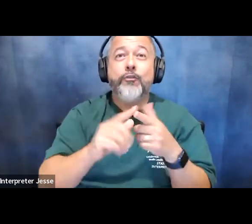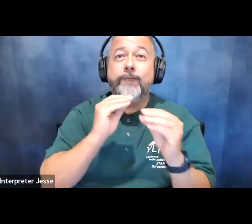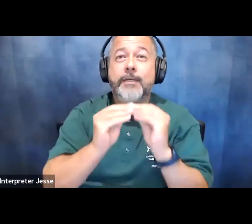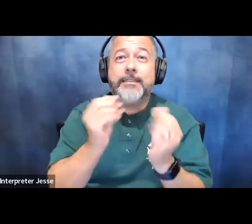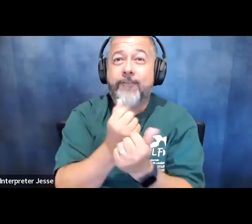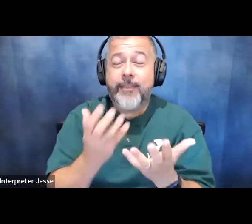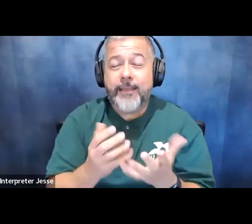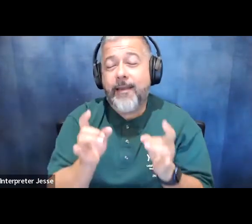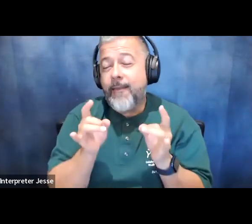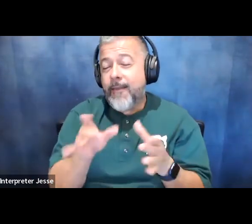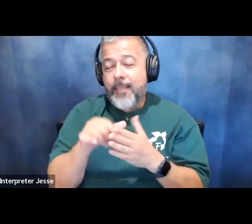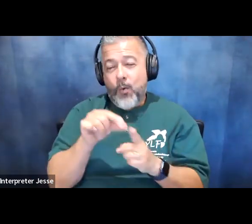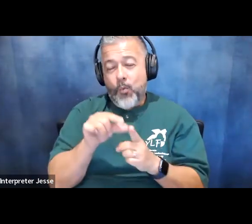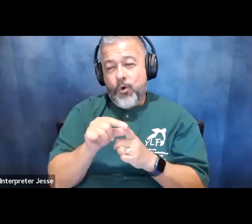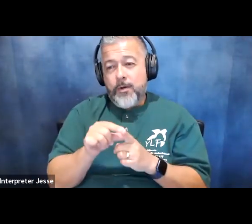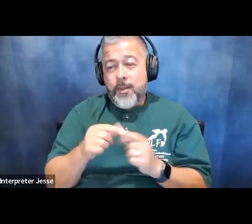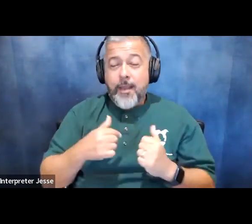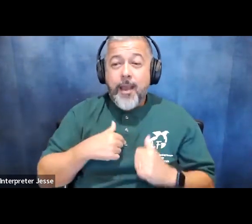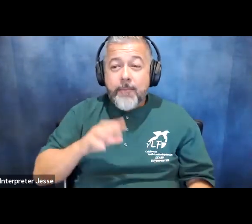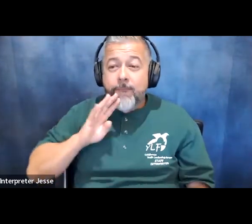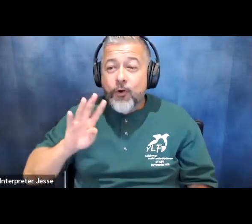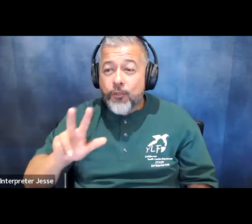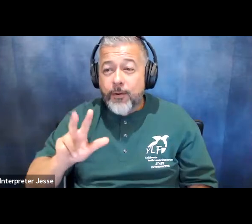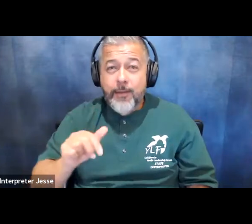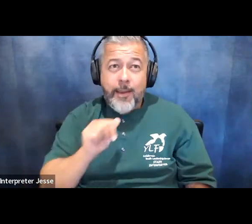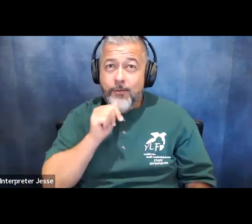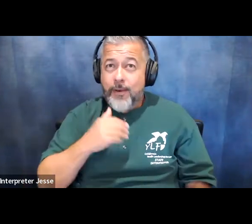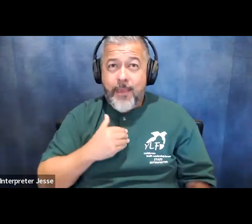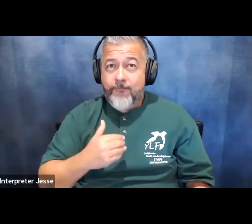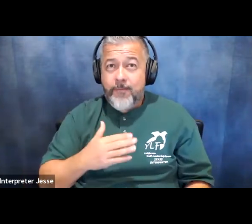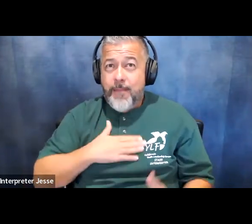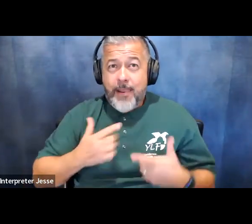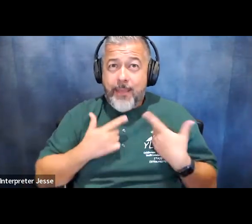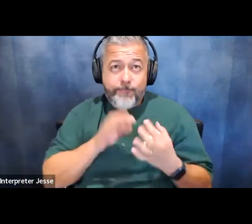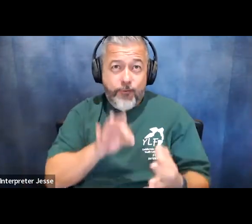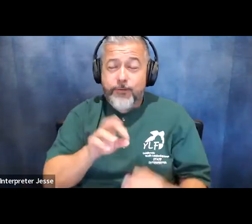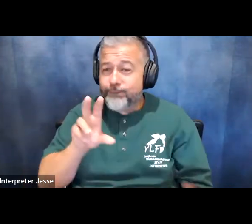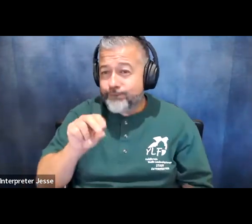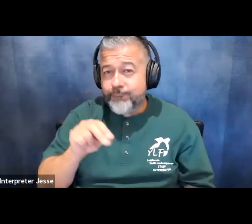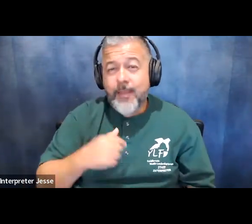and like i'm 43 and i still don't have my life together so i don't want any of you to feel like